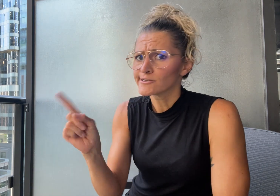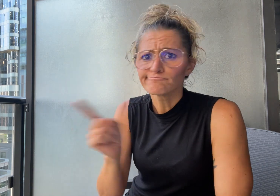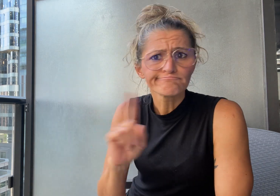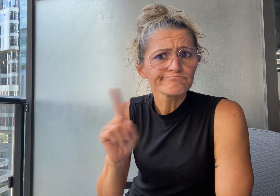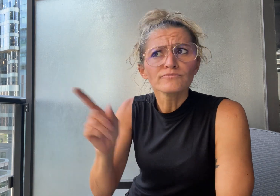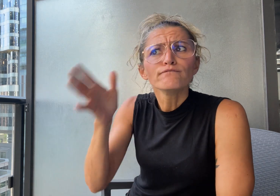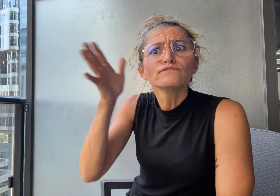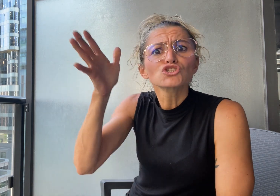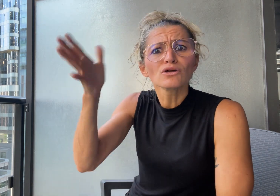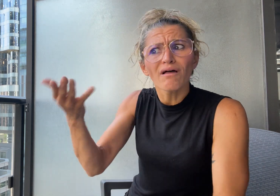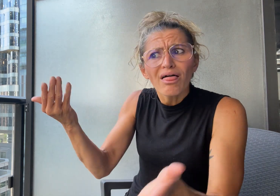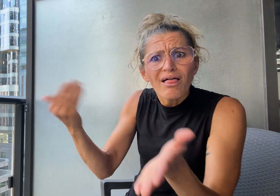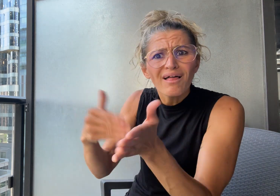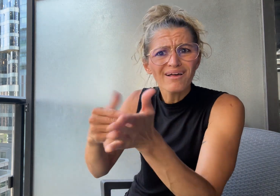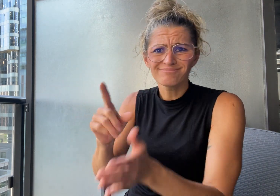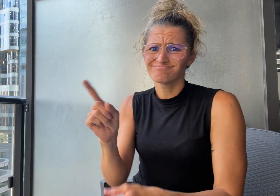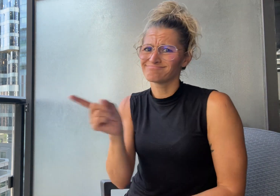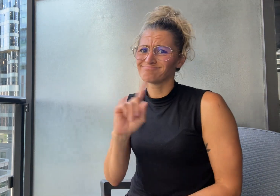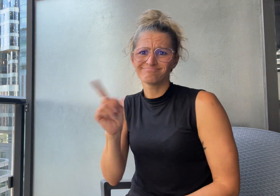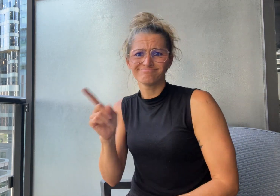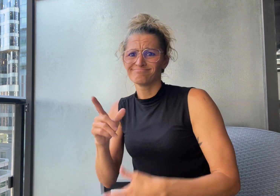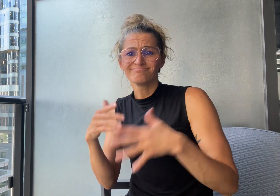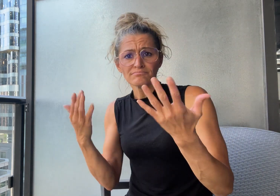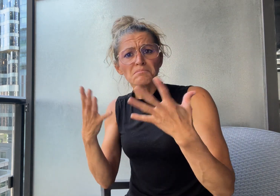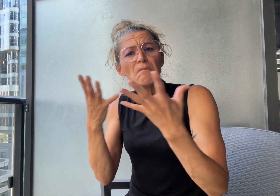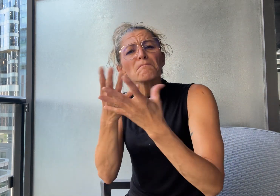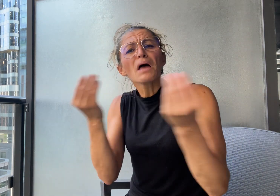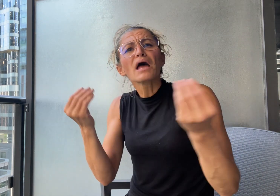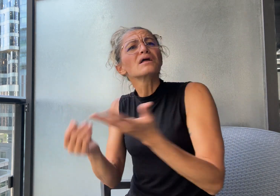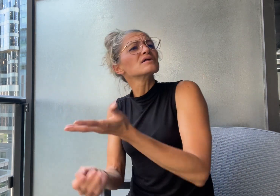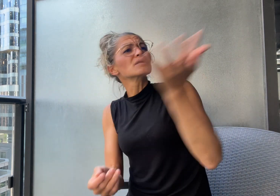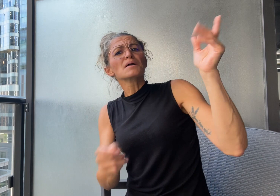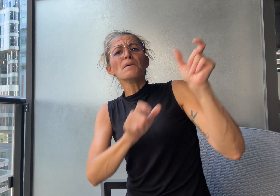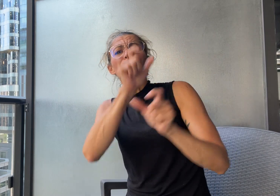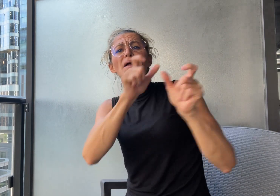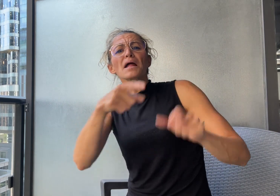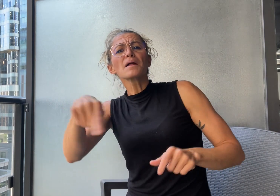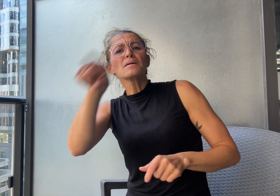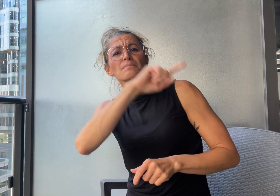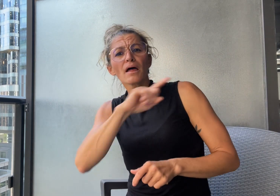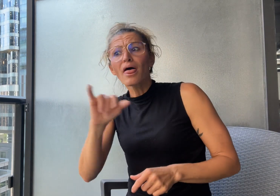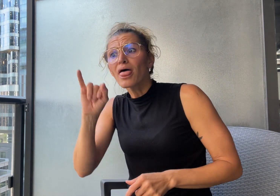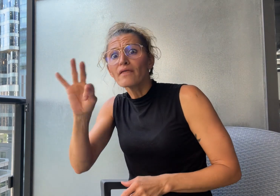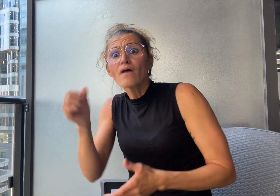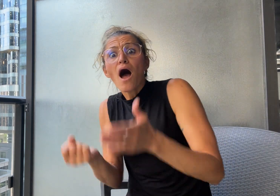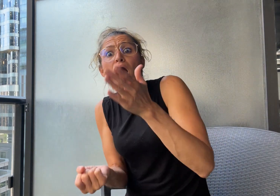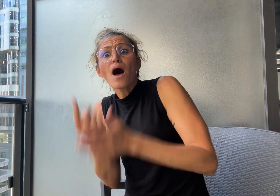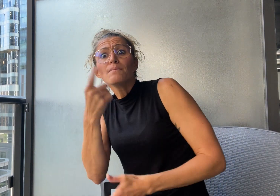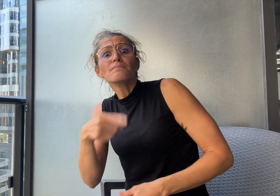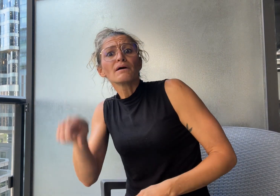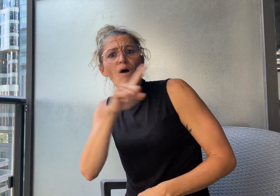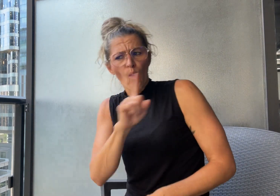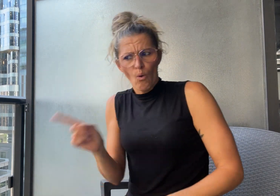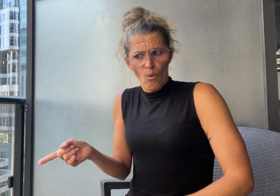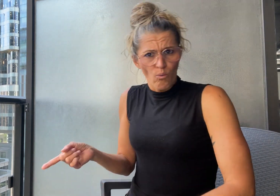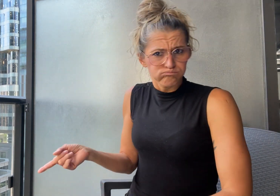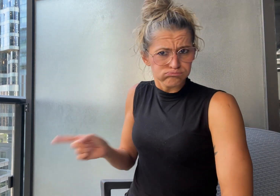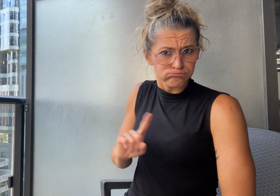in the future. For most people this kind of treatment